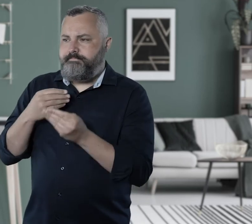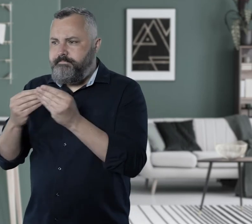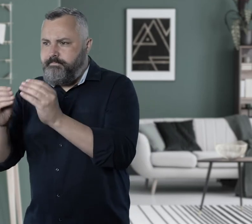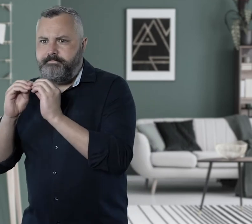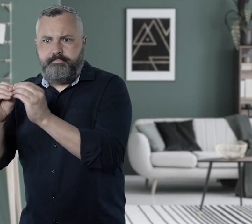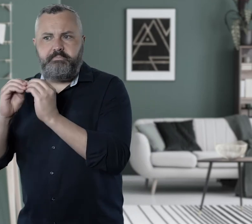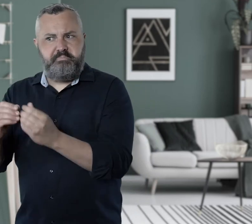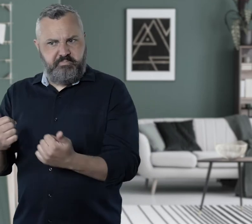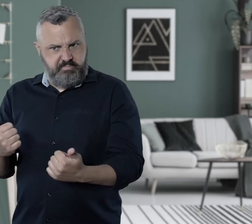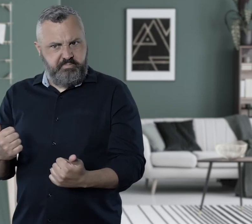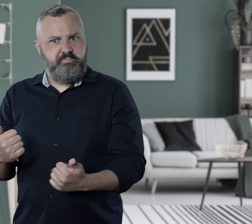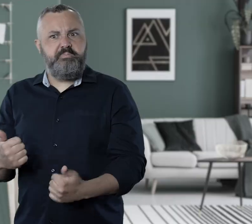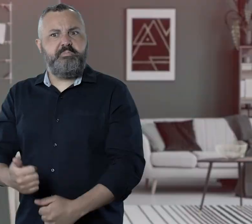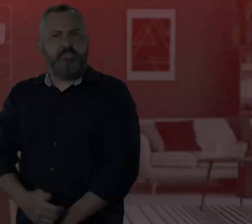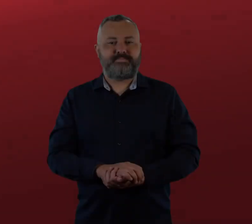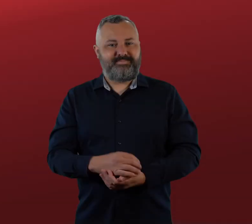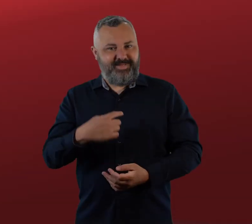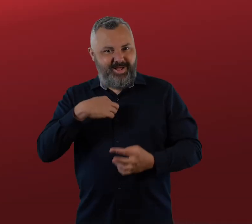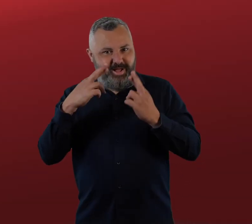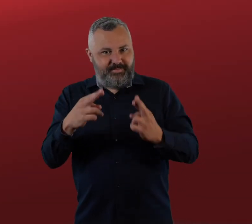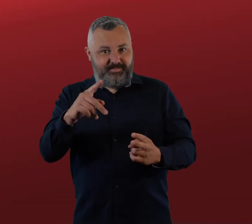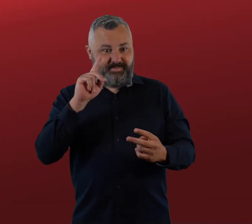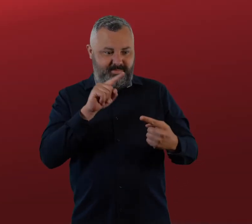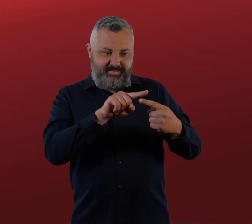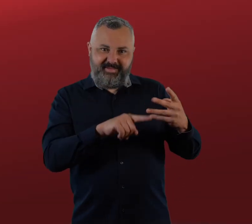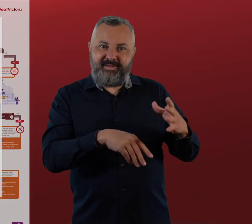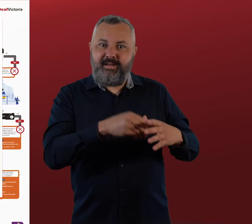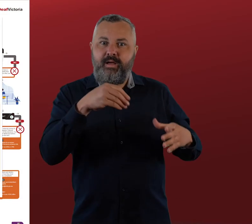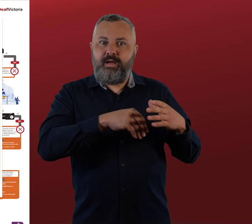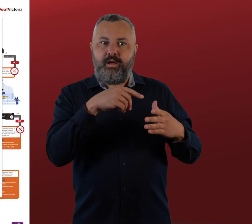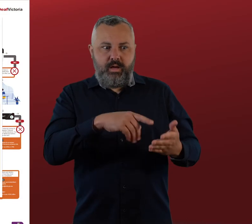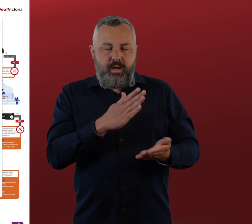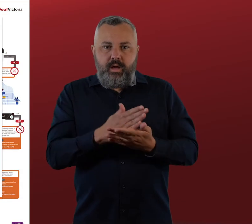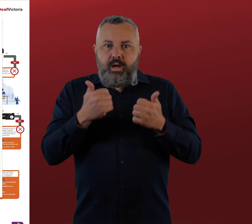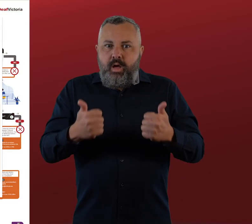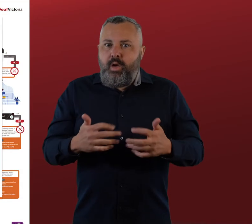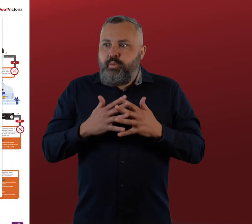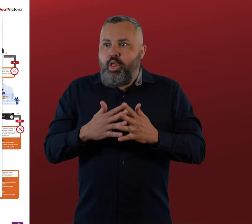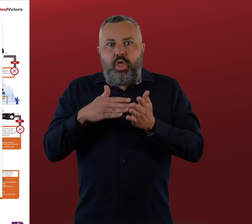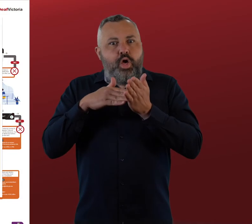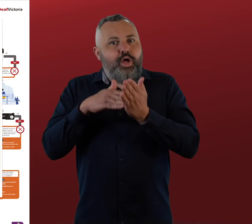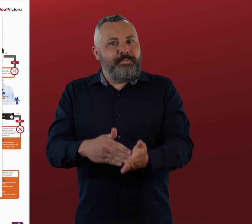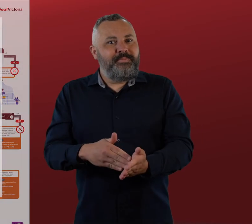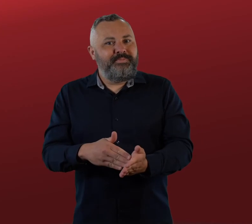and what laws or standards apply. We hope that you will find the self-advocacy toolkit useful